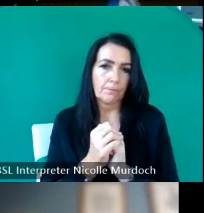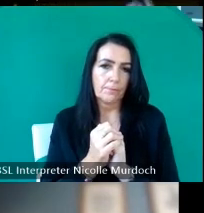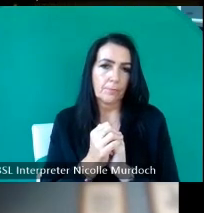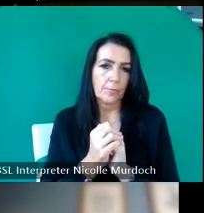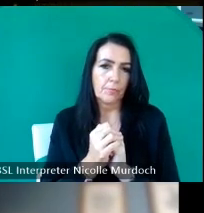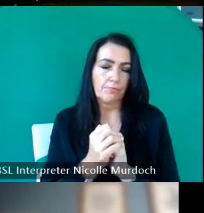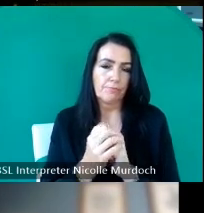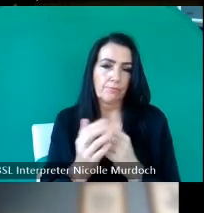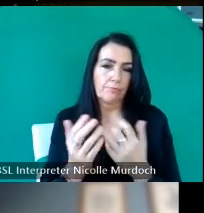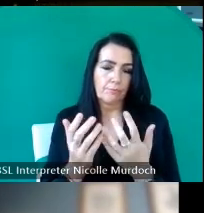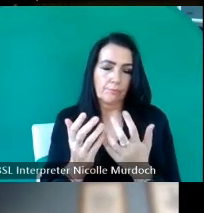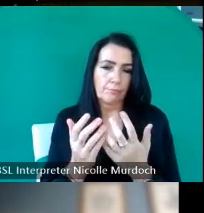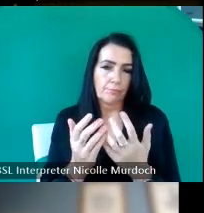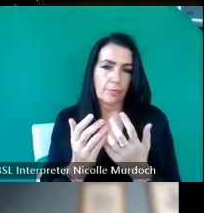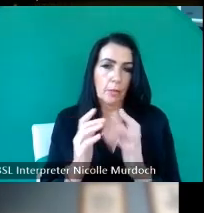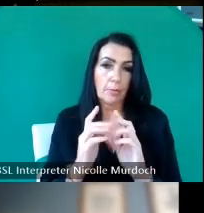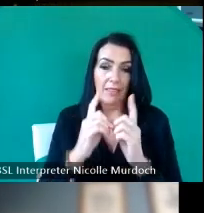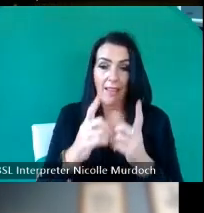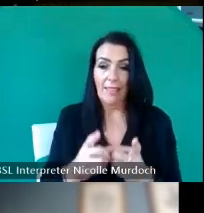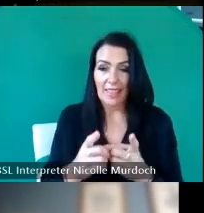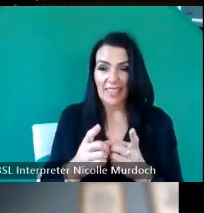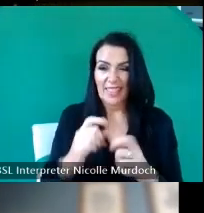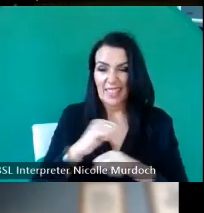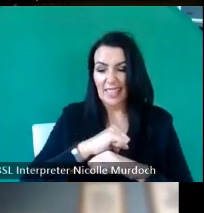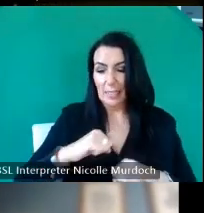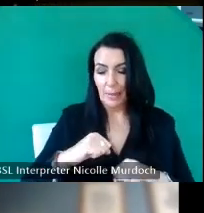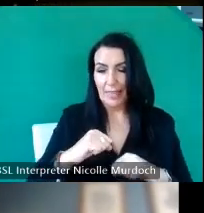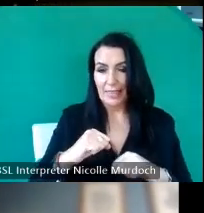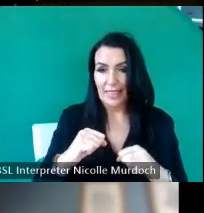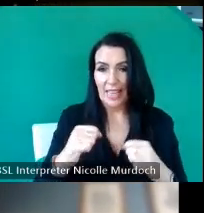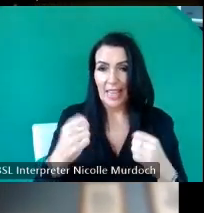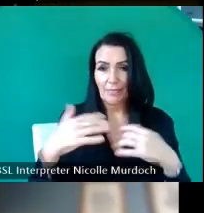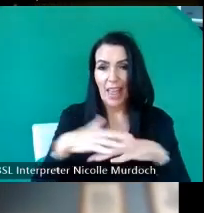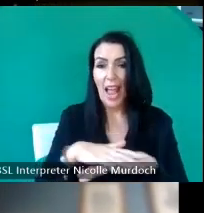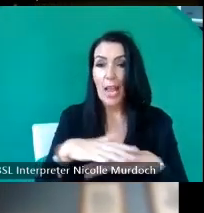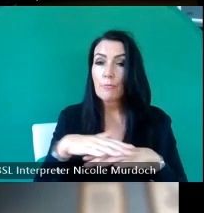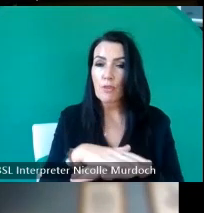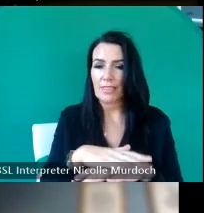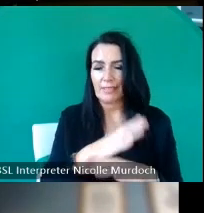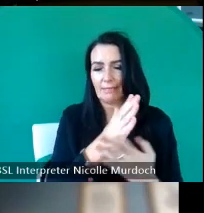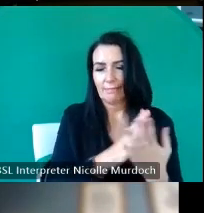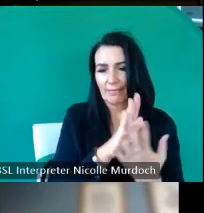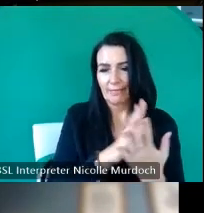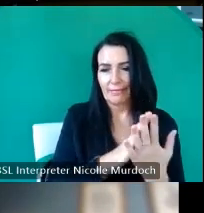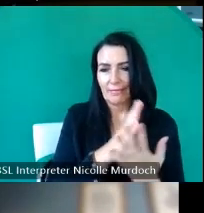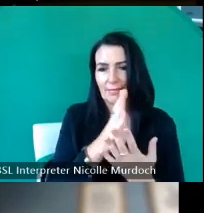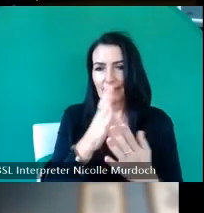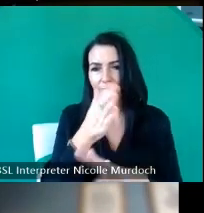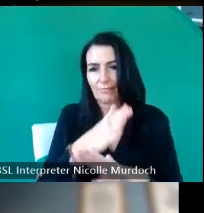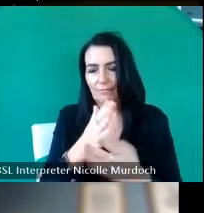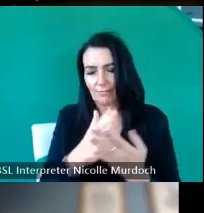have been allocated a space in the hybrid Workshop um which for this first session is the historic